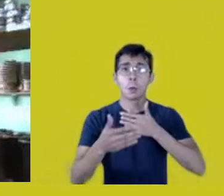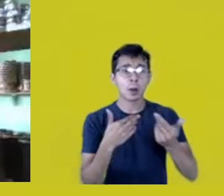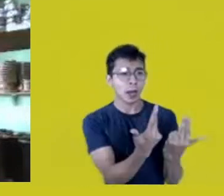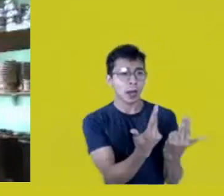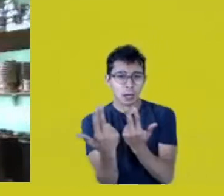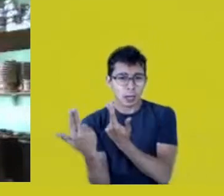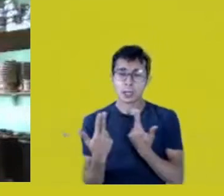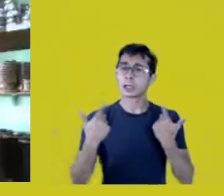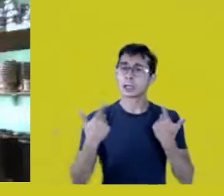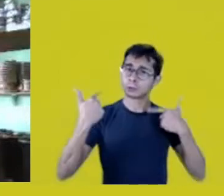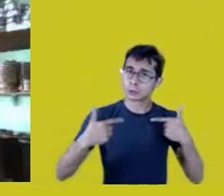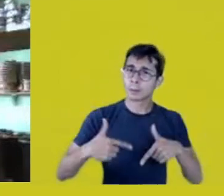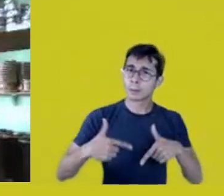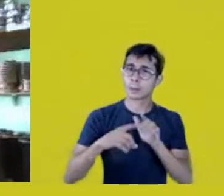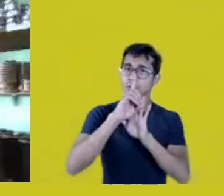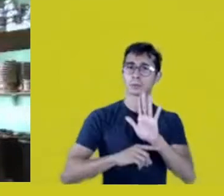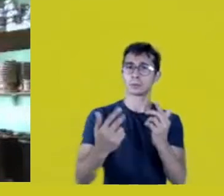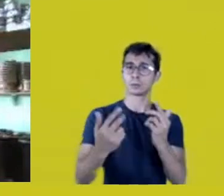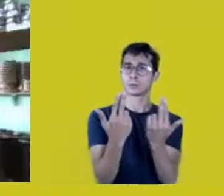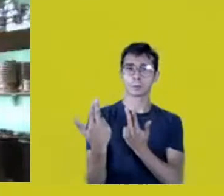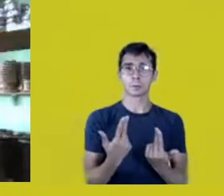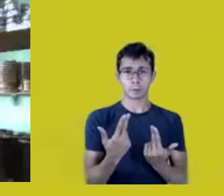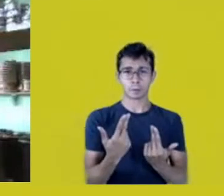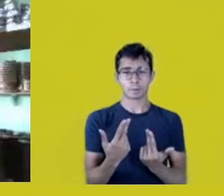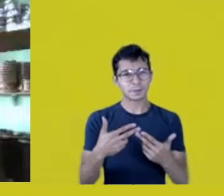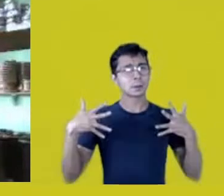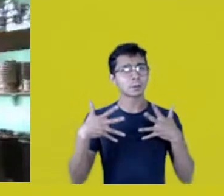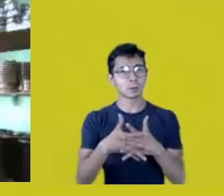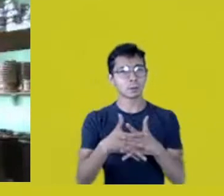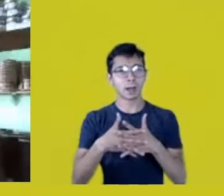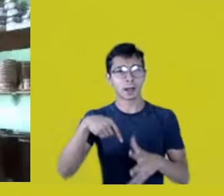It is regrettable to live in a country that denies